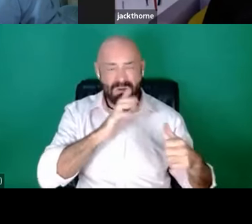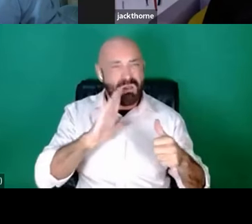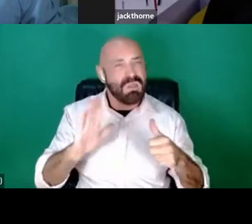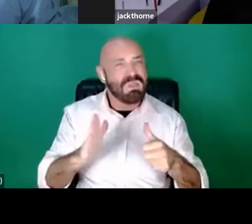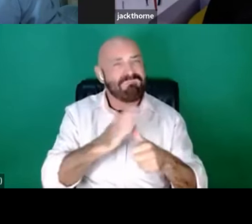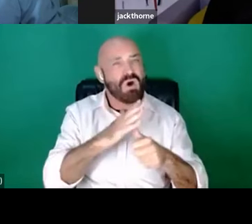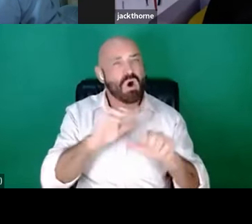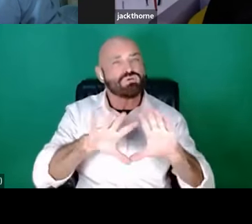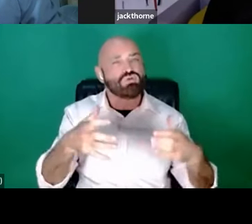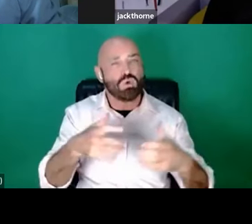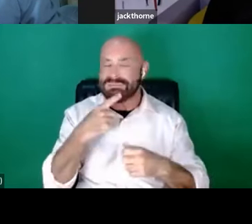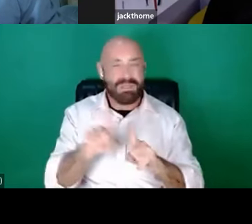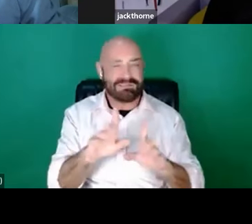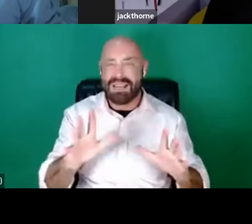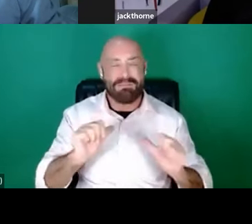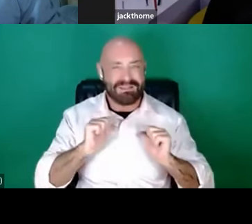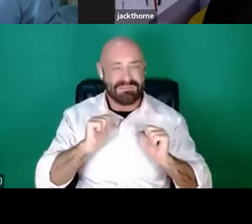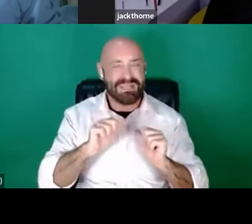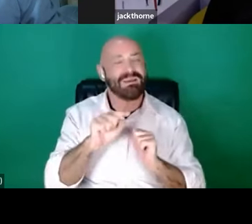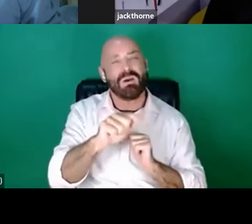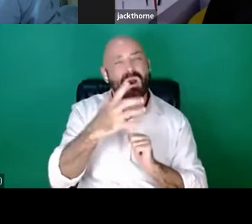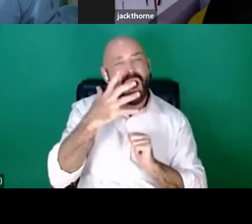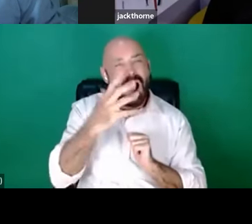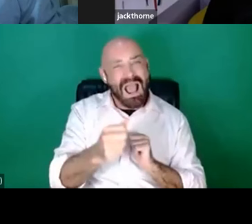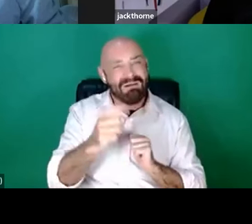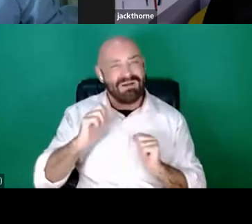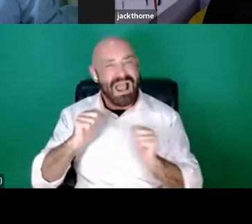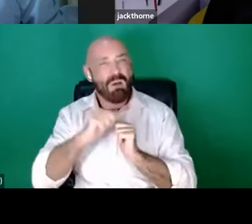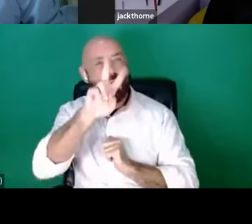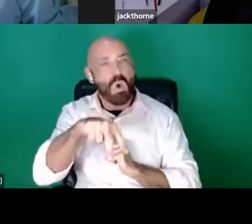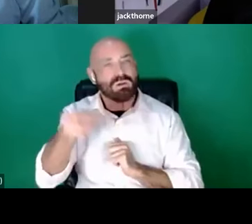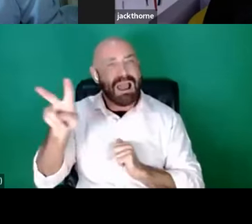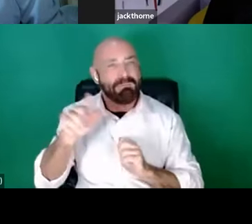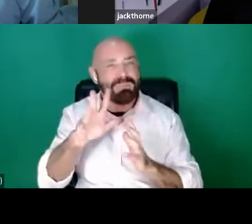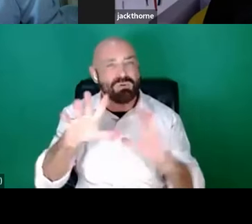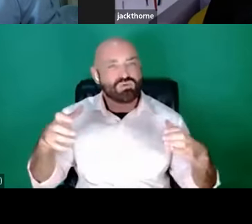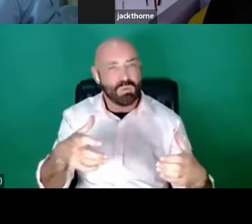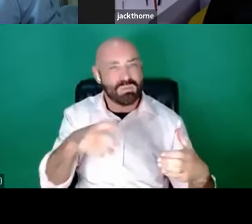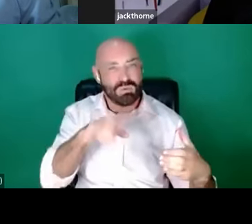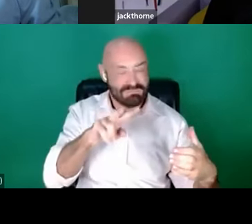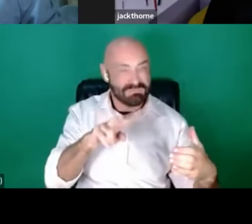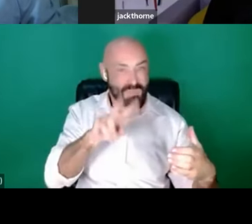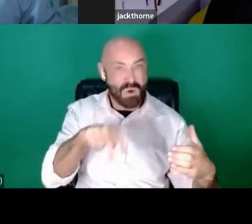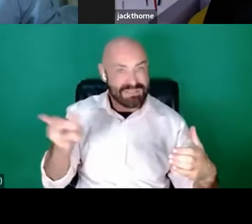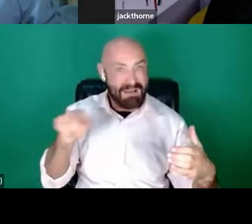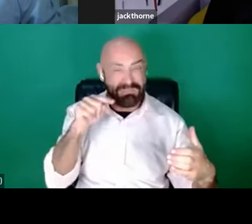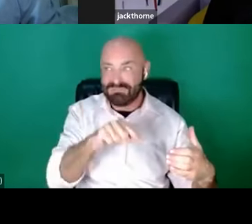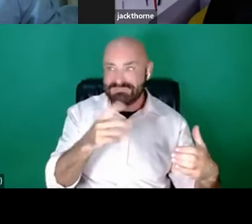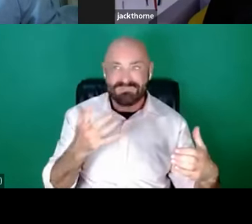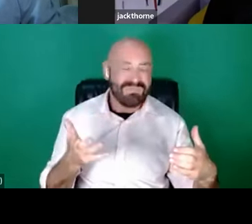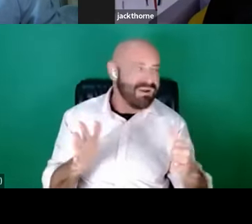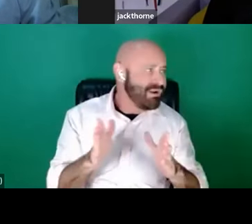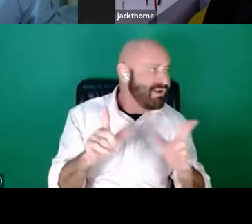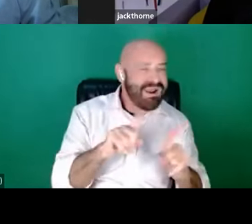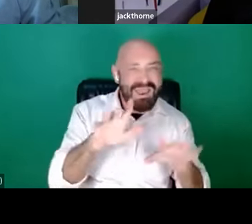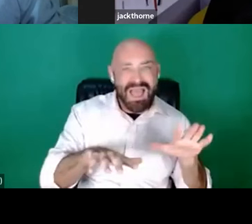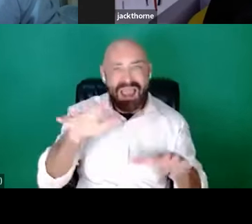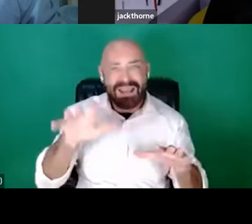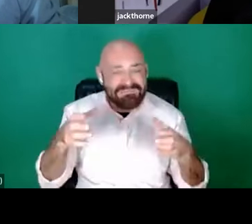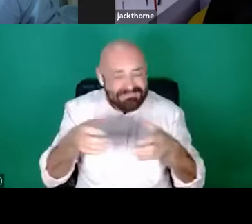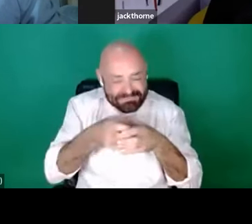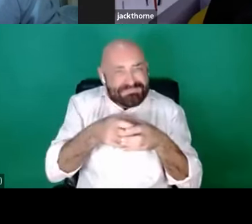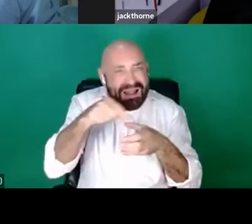was that we have our own WhatsApp group. Having a little group of deaf, disabled and neurodivergent